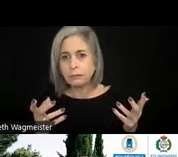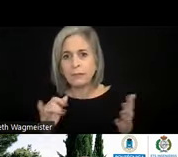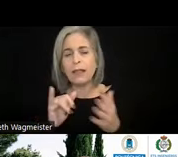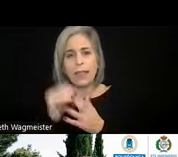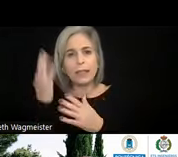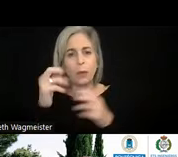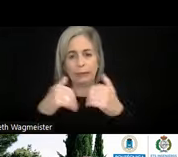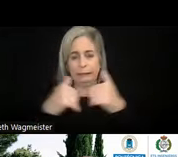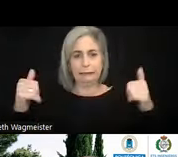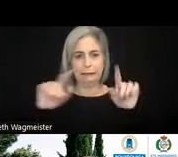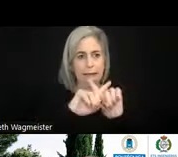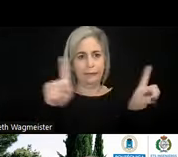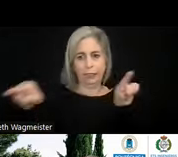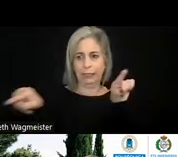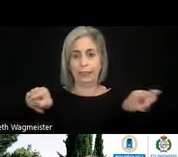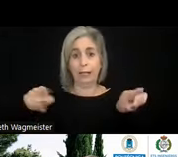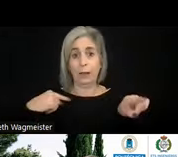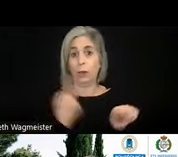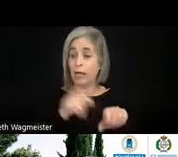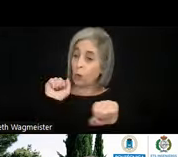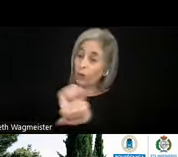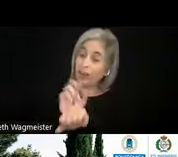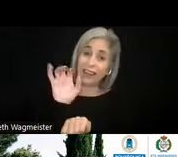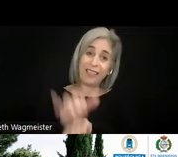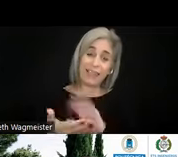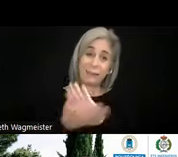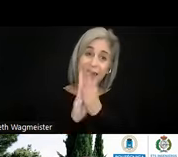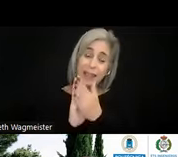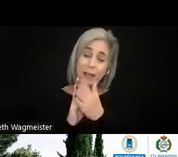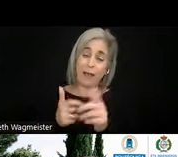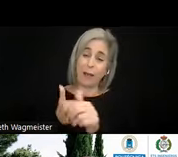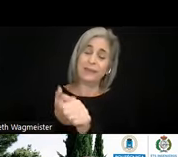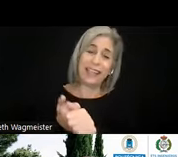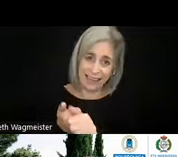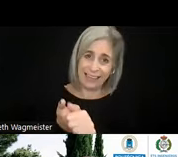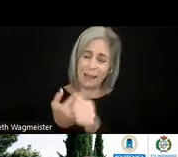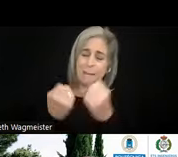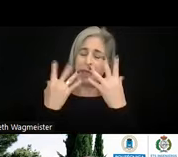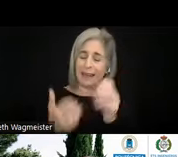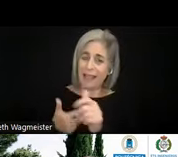important difference. But we're working on it. There will be many updates on all of this.